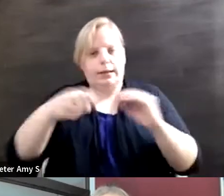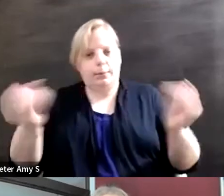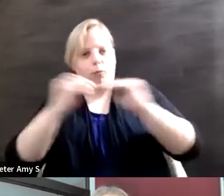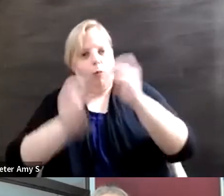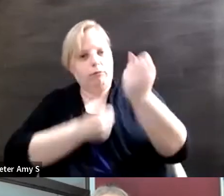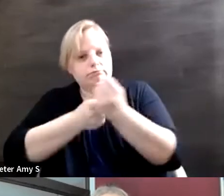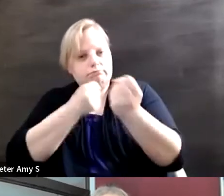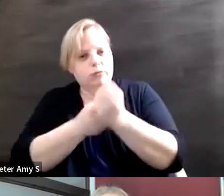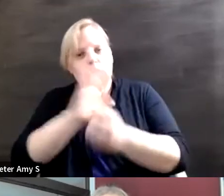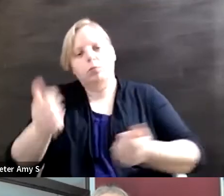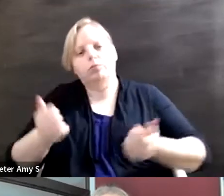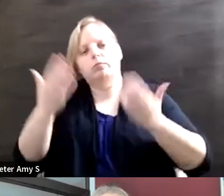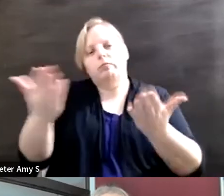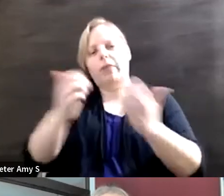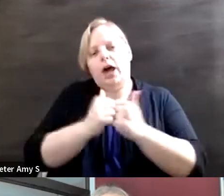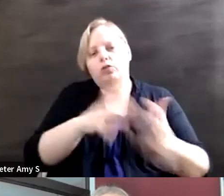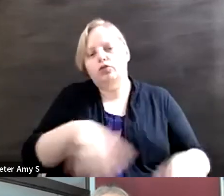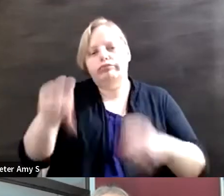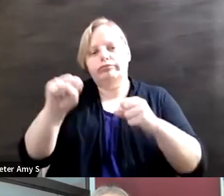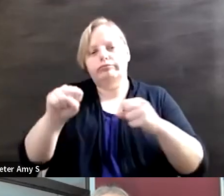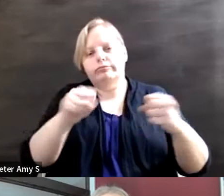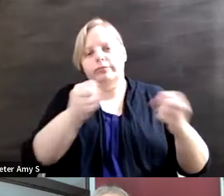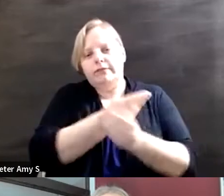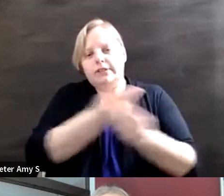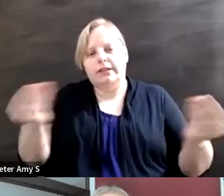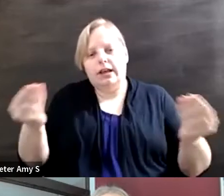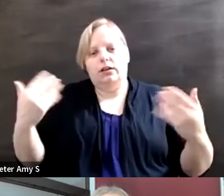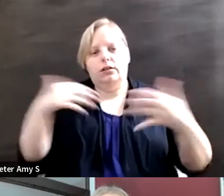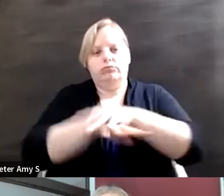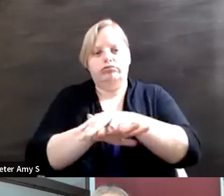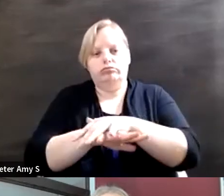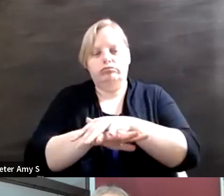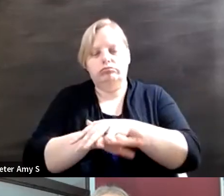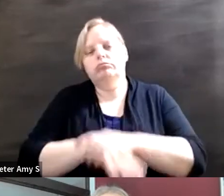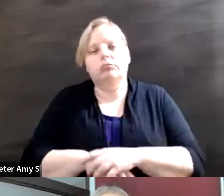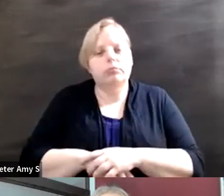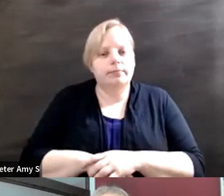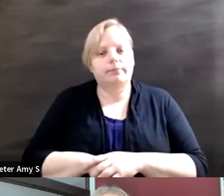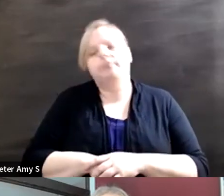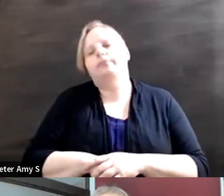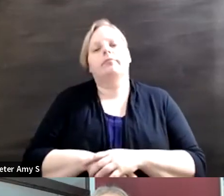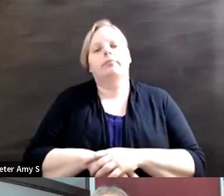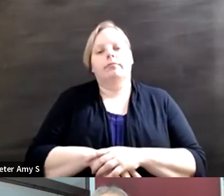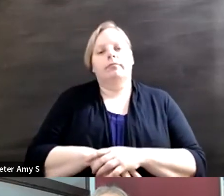how do you recommend facilitating intersectional and giving each of these issues equal attention?